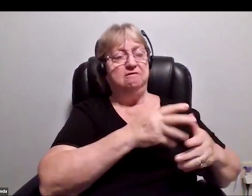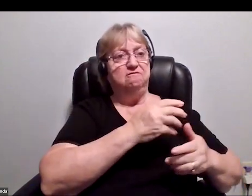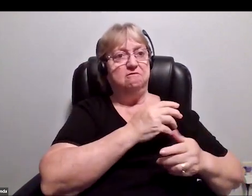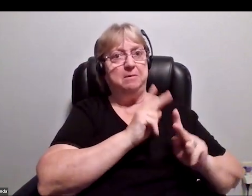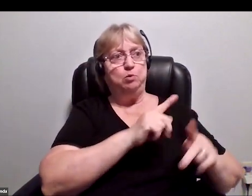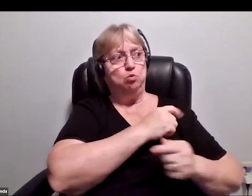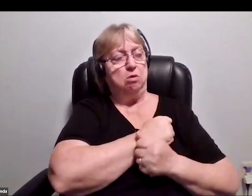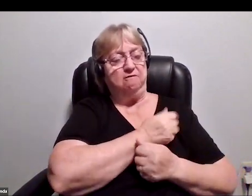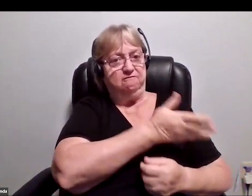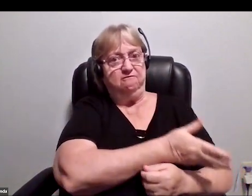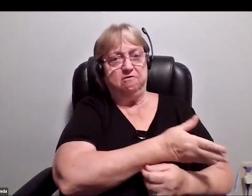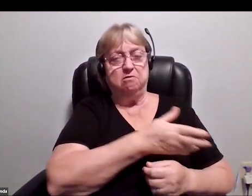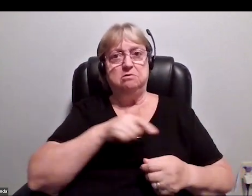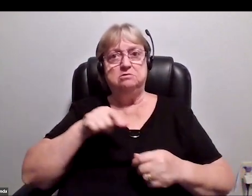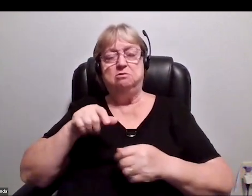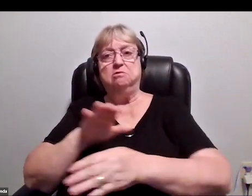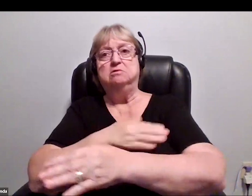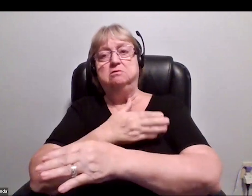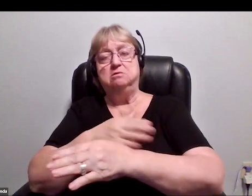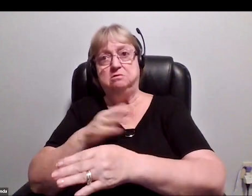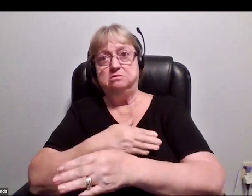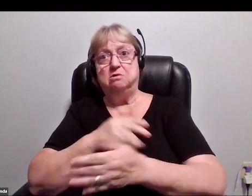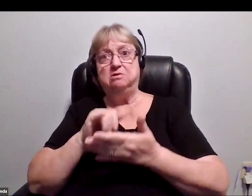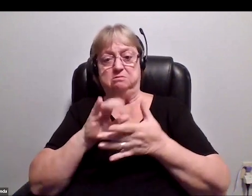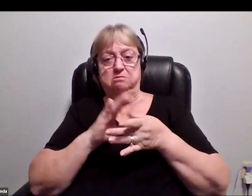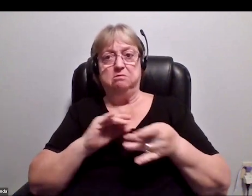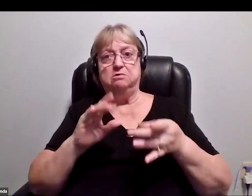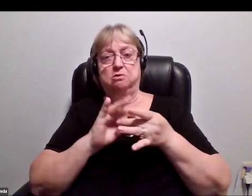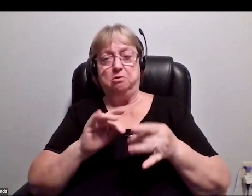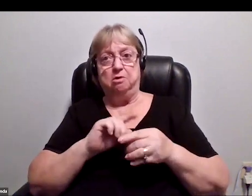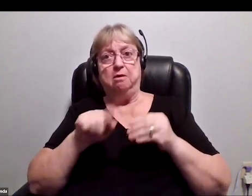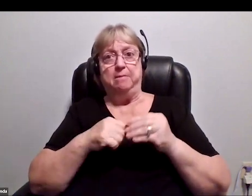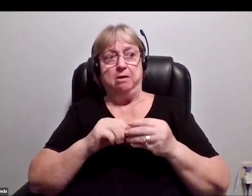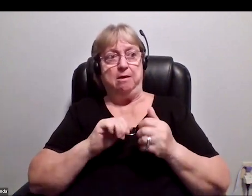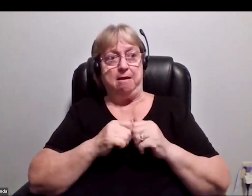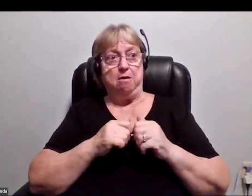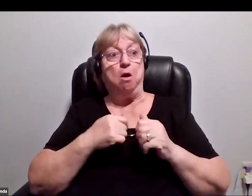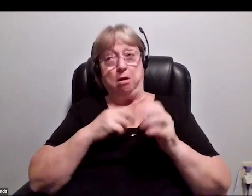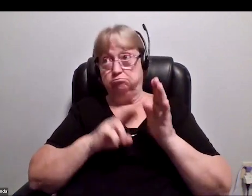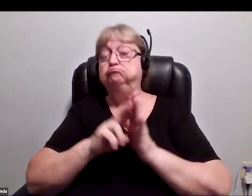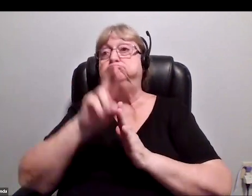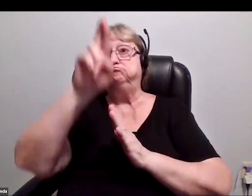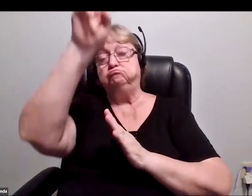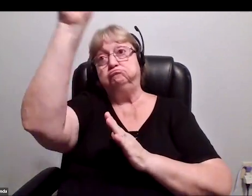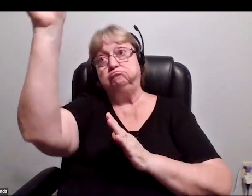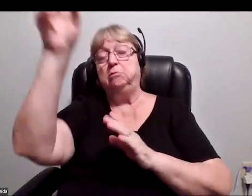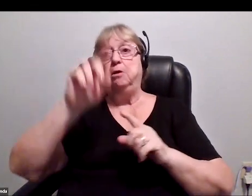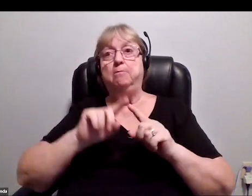and so this song, in particular, is that story of how I did go up, but everything that we love